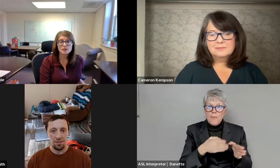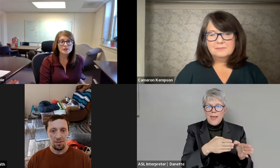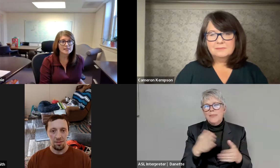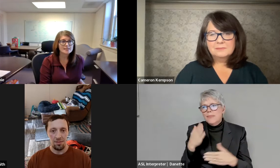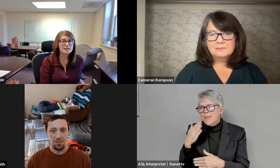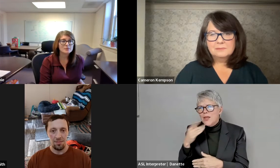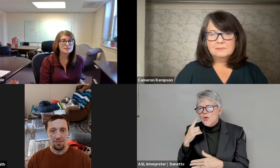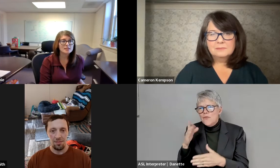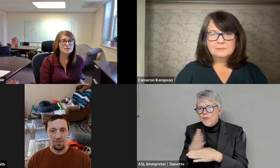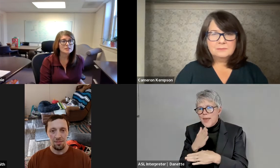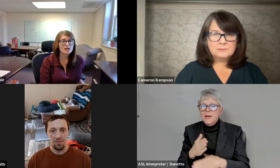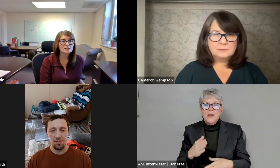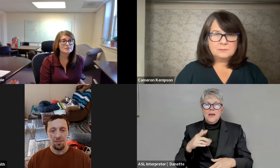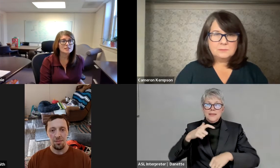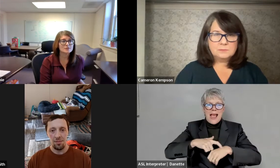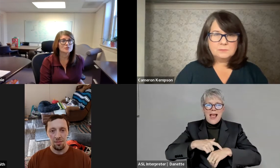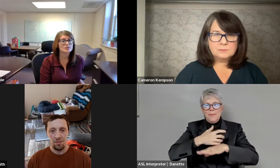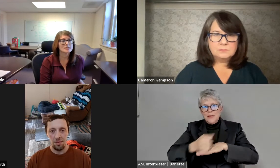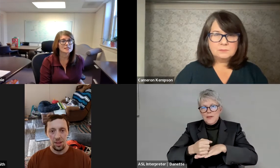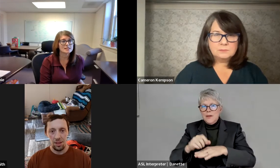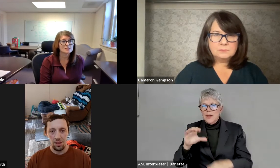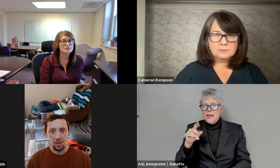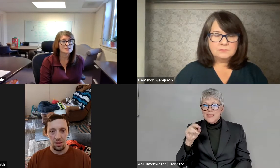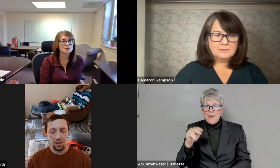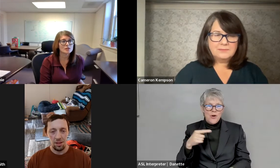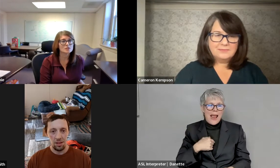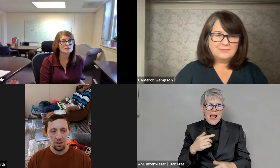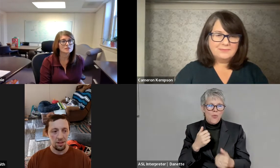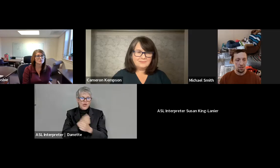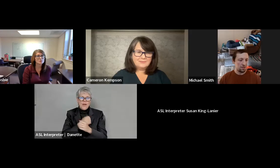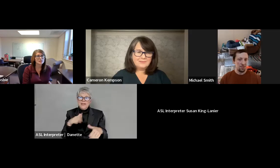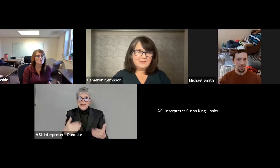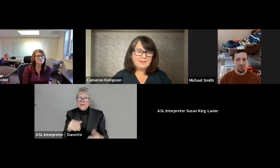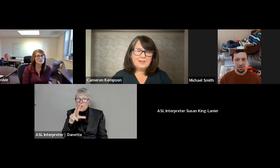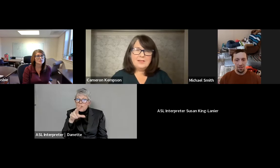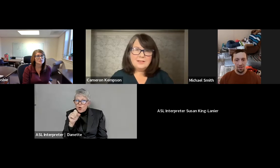Kelly Crosbie: We are at time. But, Cameron, I'd like to give you thirty seconds to answer the same question. What would? Oh,